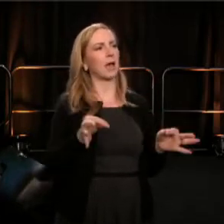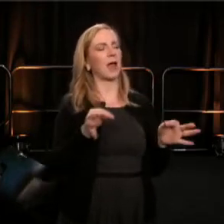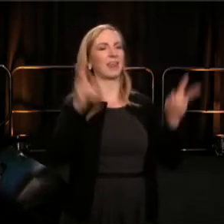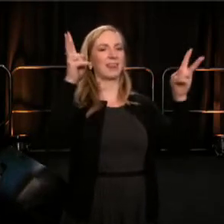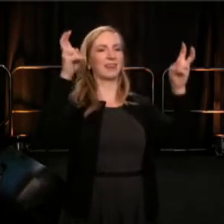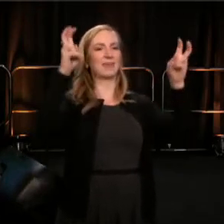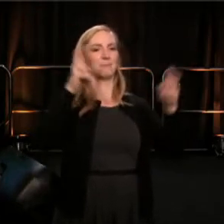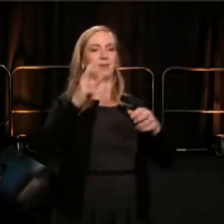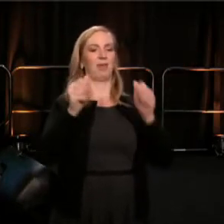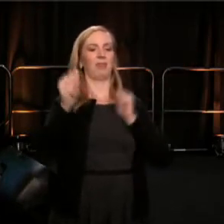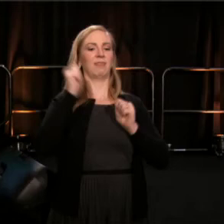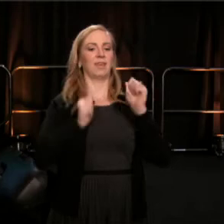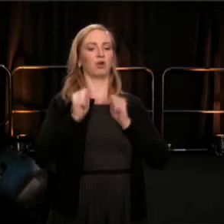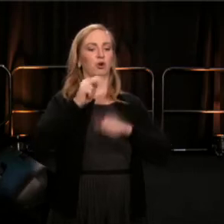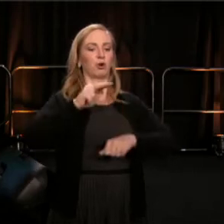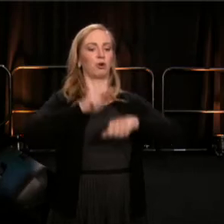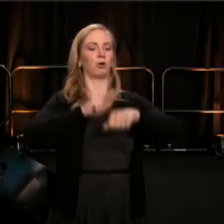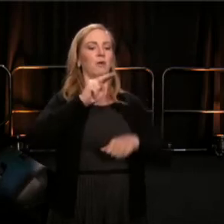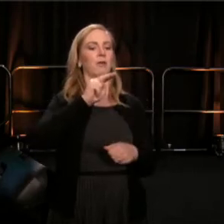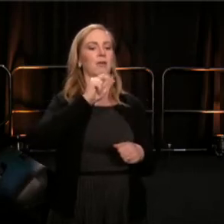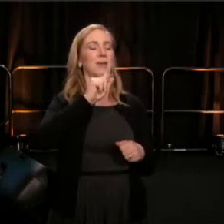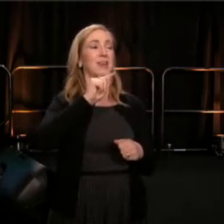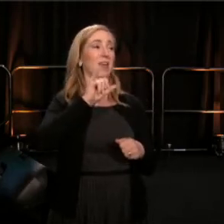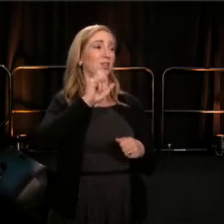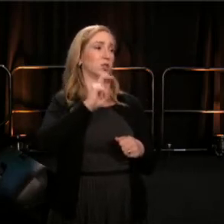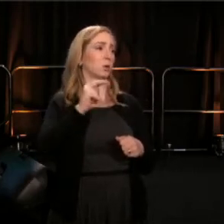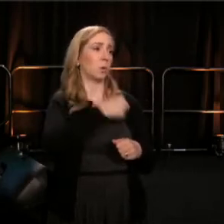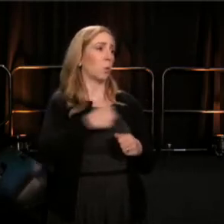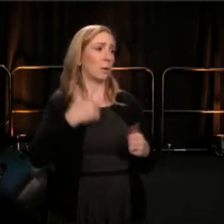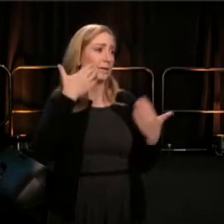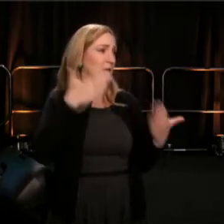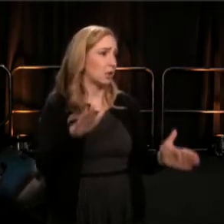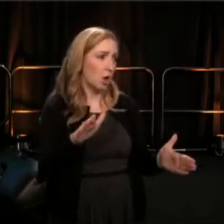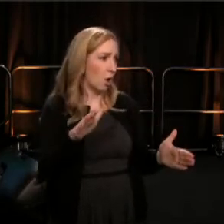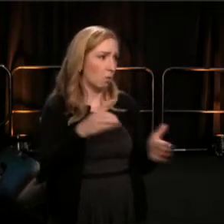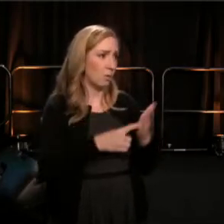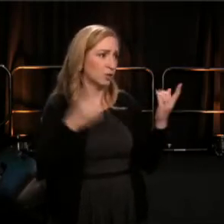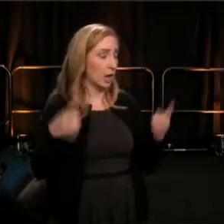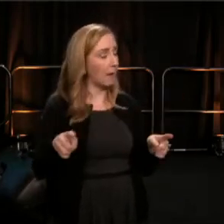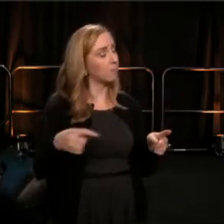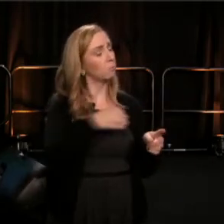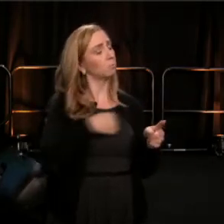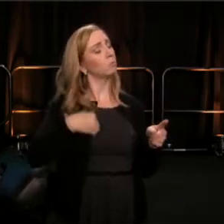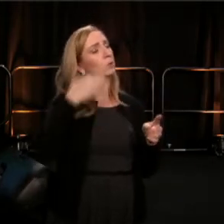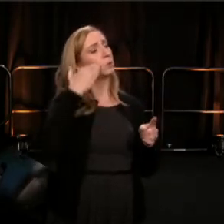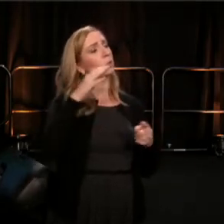there was a lot, we didn't know. We knew we'd be in our nation's capital during an election year,